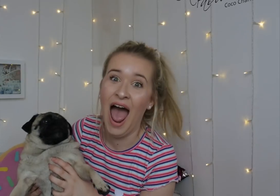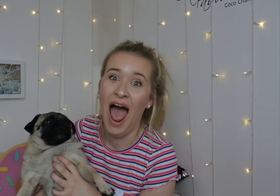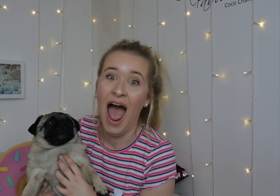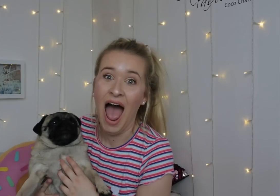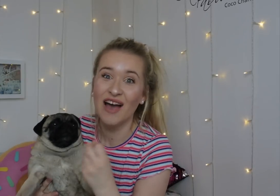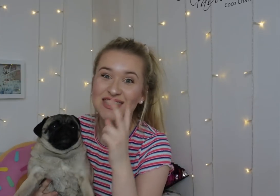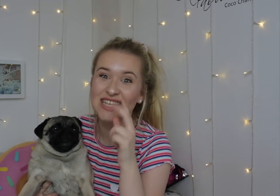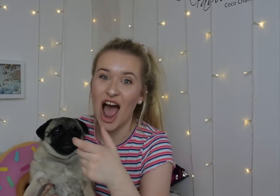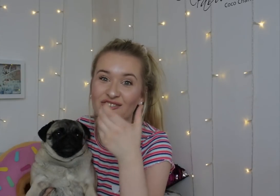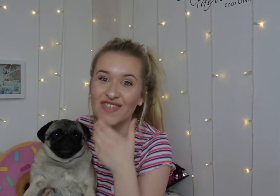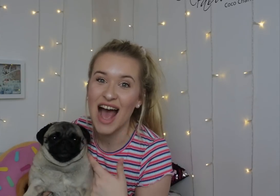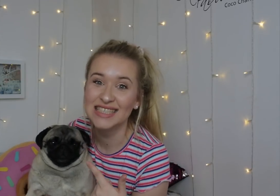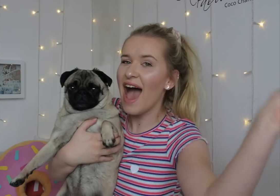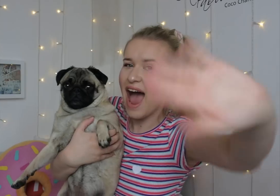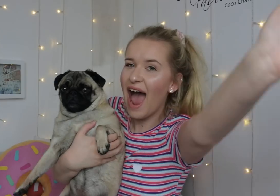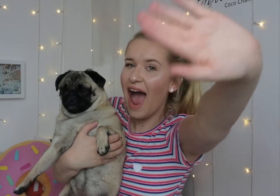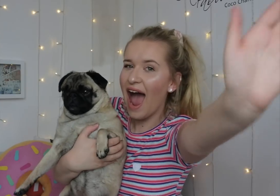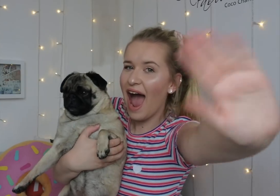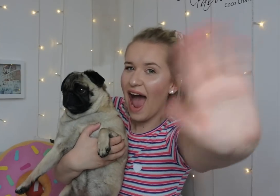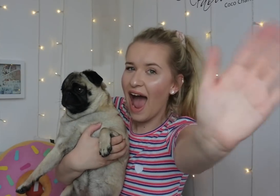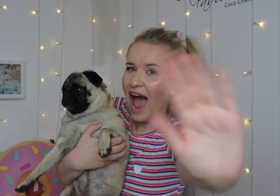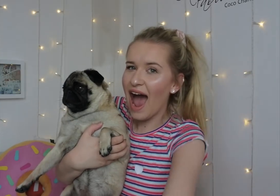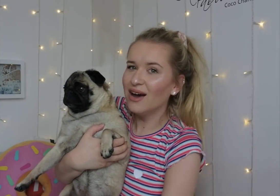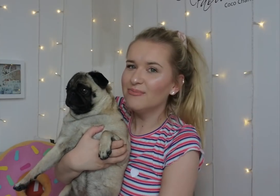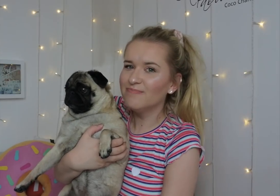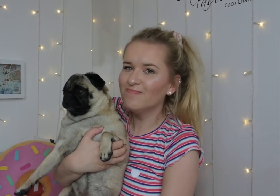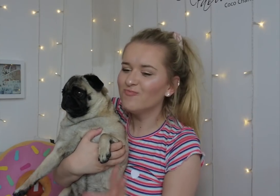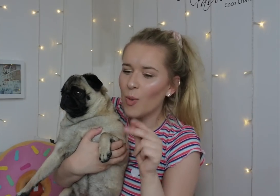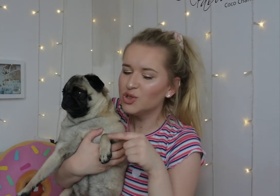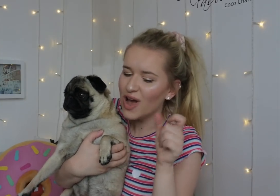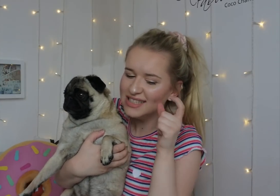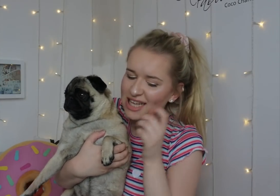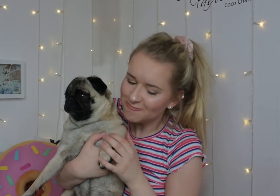Have you seen her face?! Byeee! Ok, my dog doesn't understand bye.